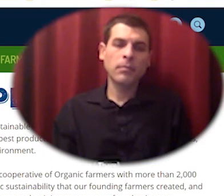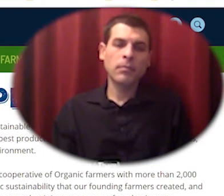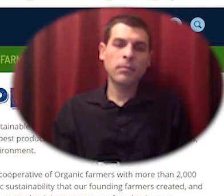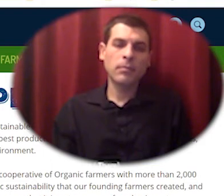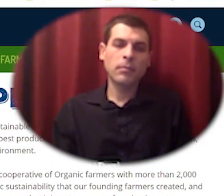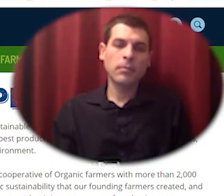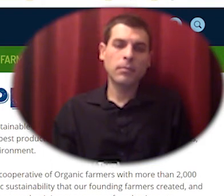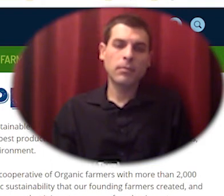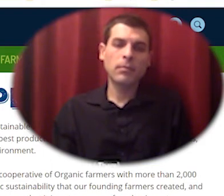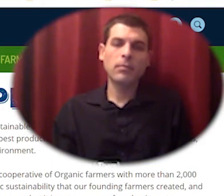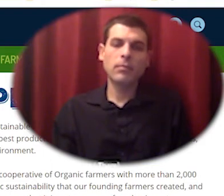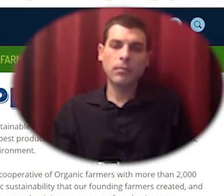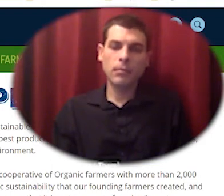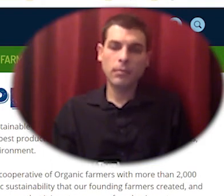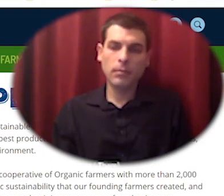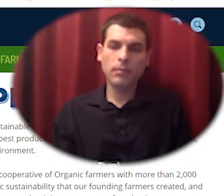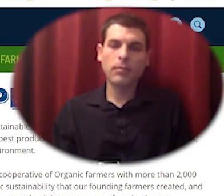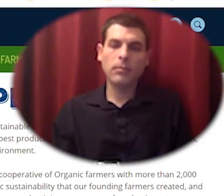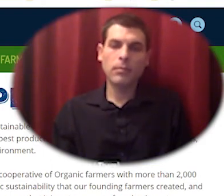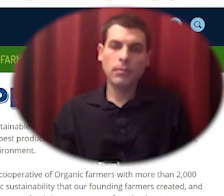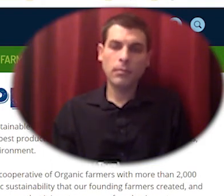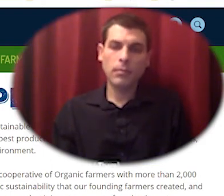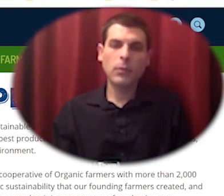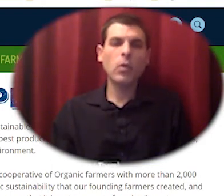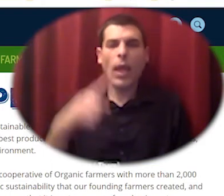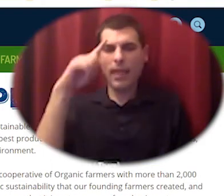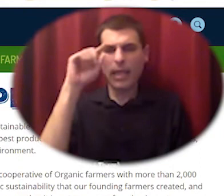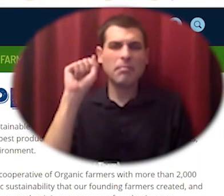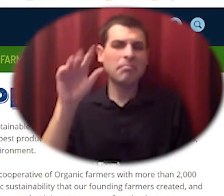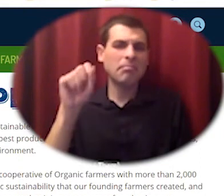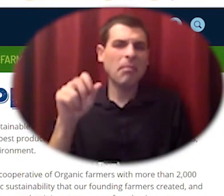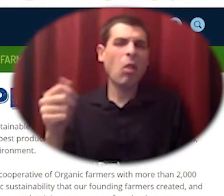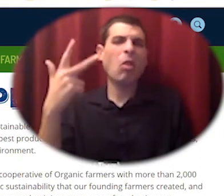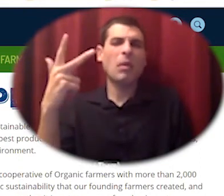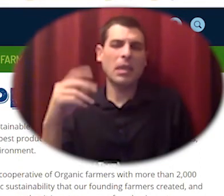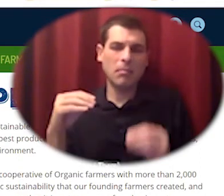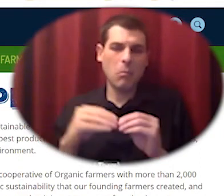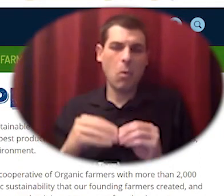i think i'm just going to talk about three more things now i'm going to talk about housing